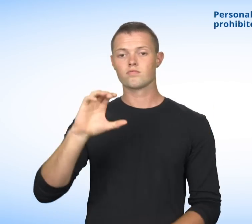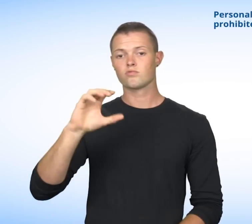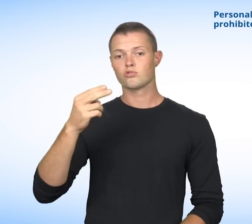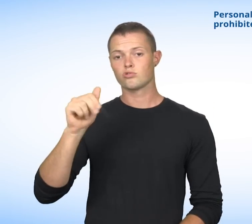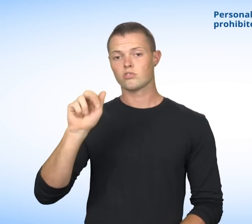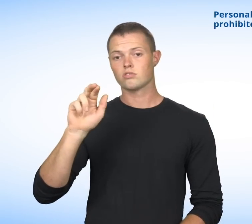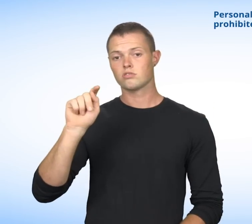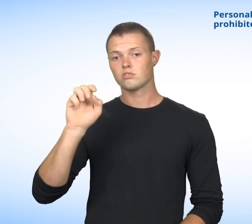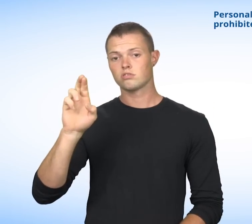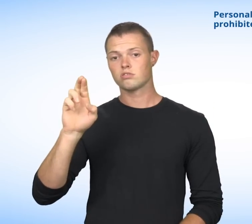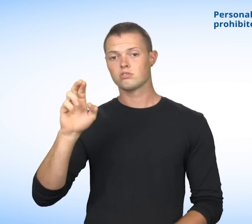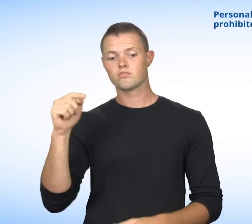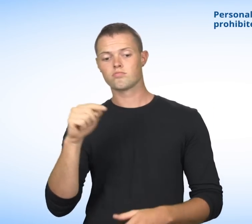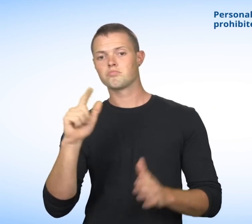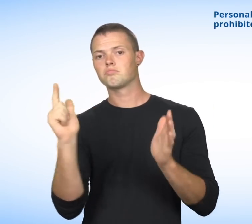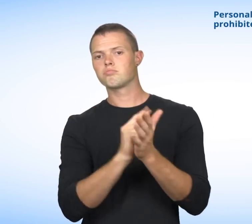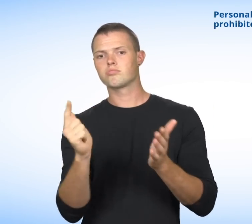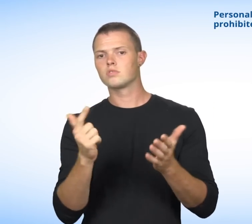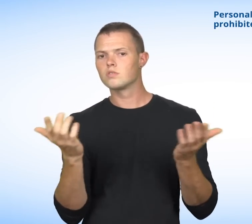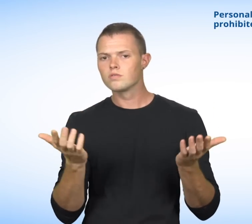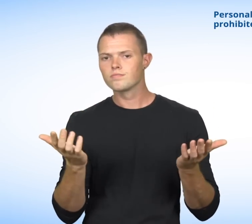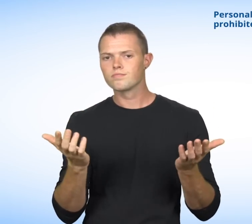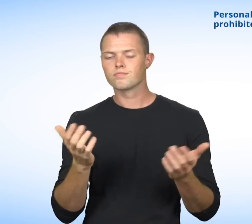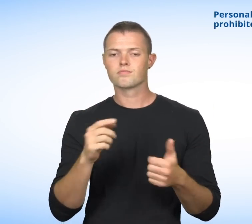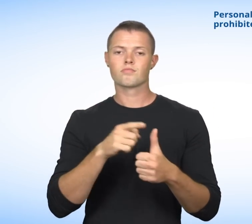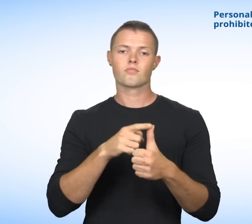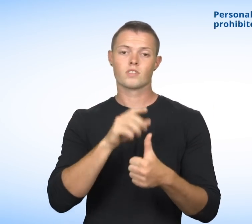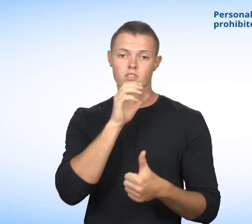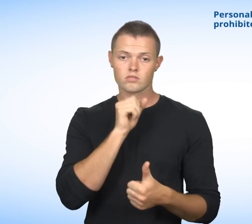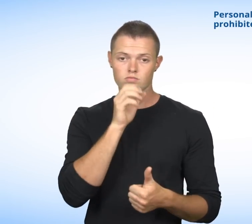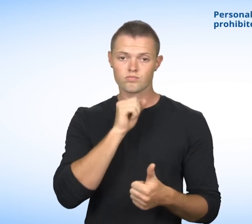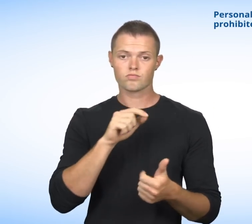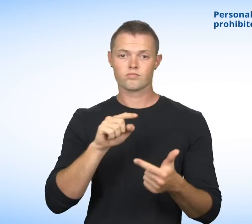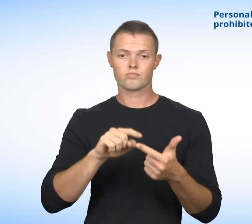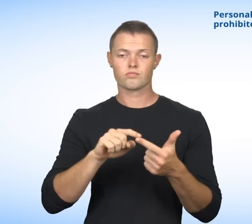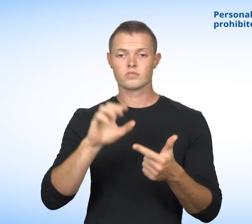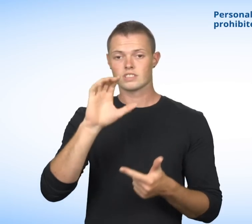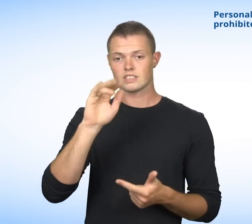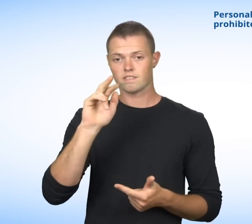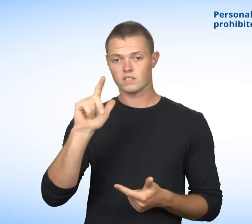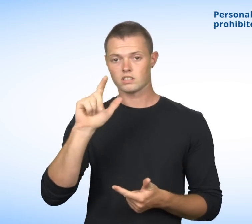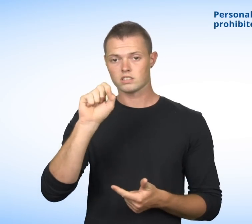are forbidden grounds of discrimination pursuant to the Charter: